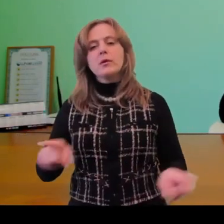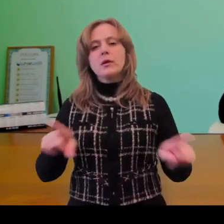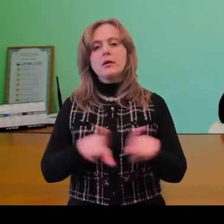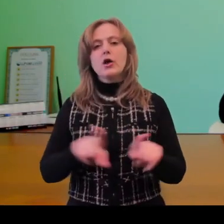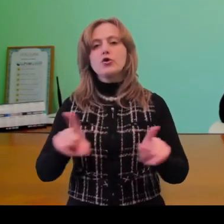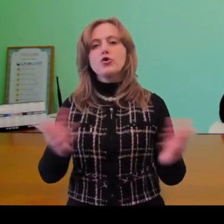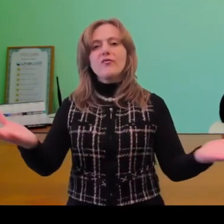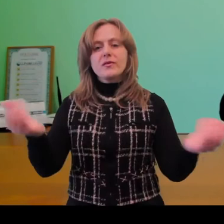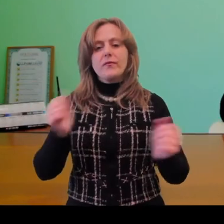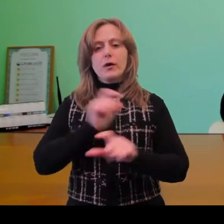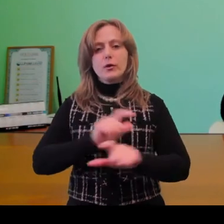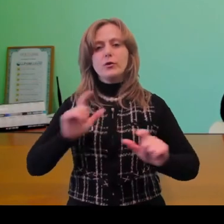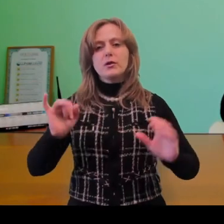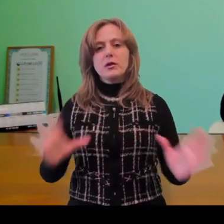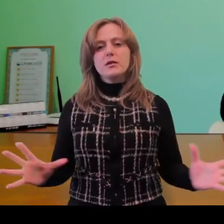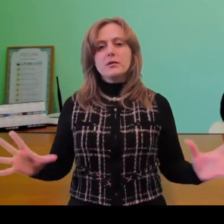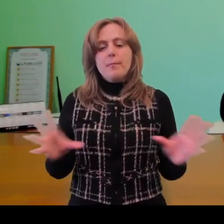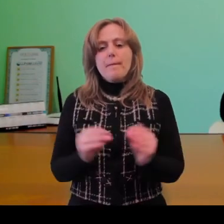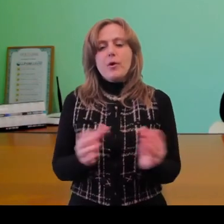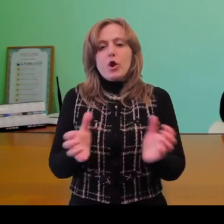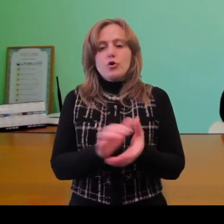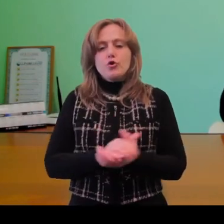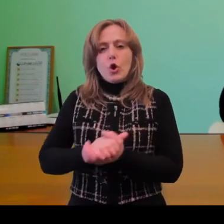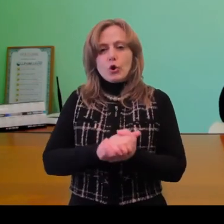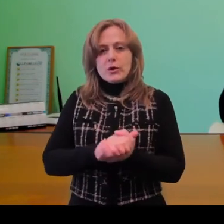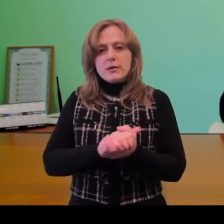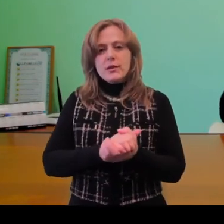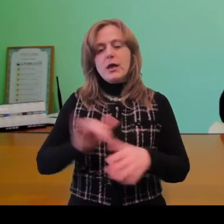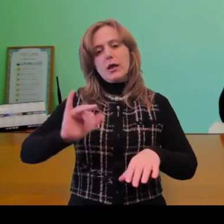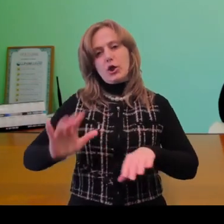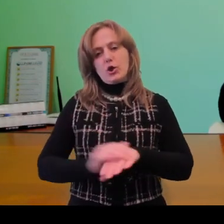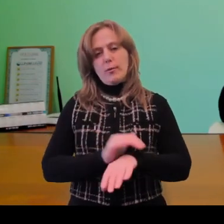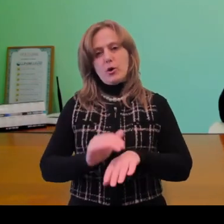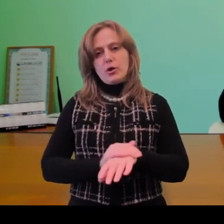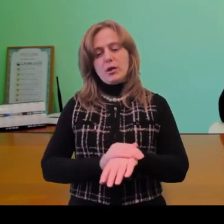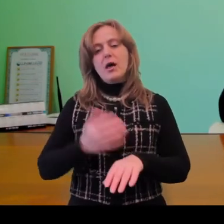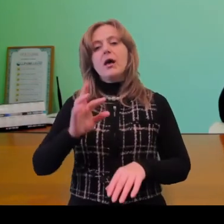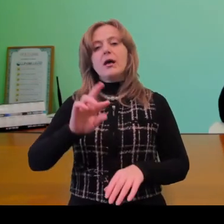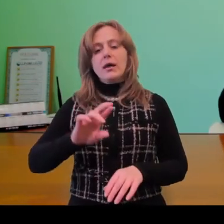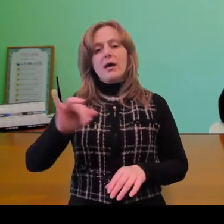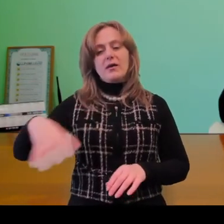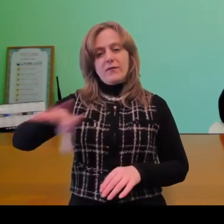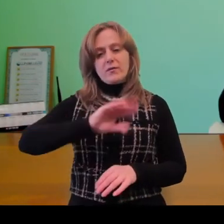The system is developed in the way that it encourages people to get together, stimulates brotherhood and kindness.